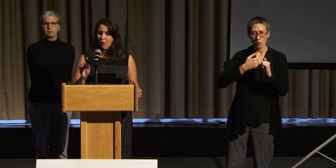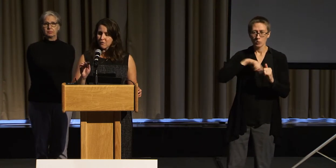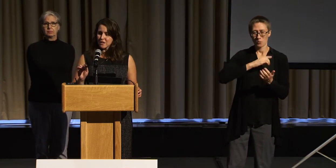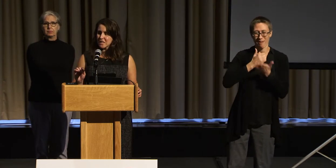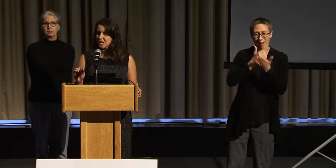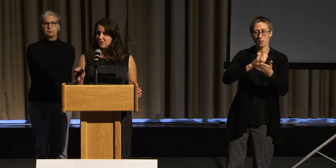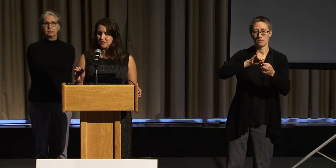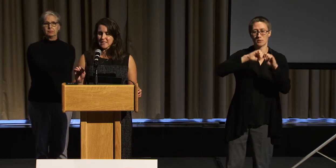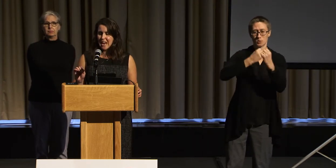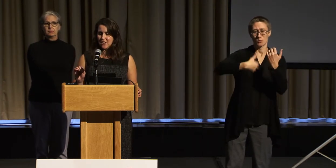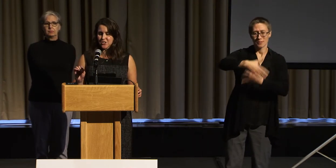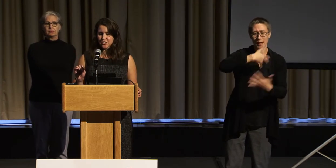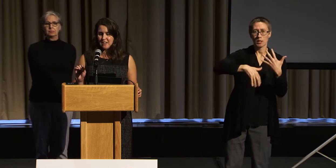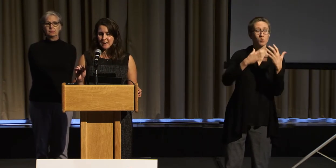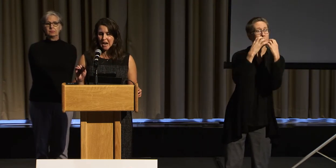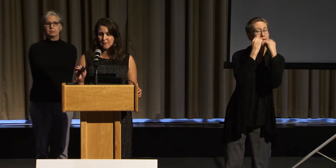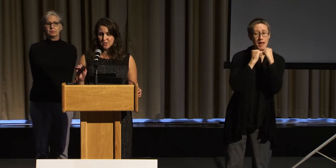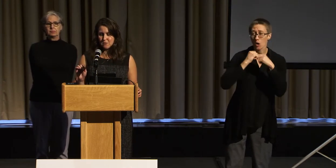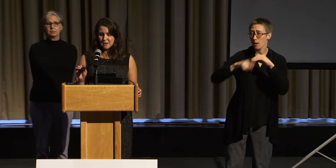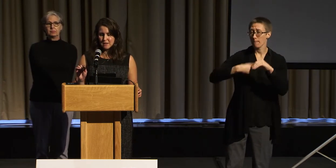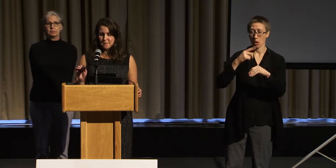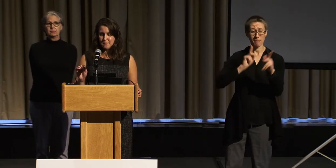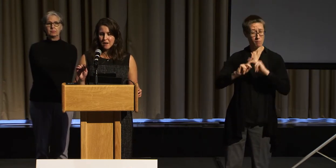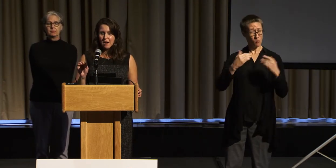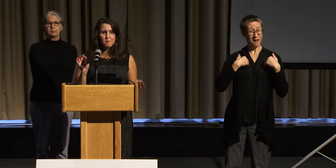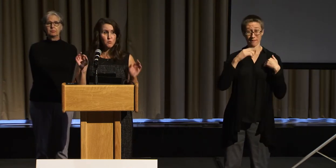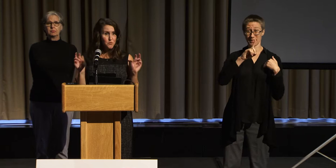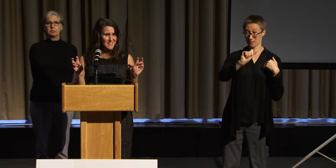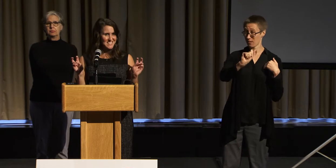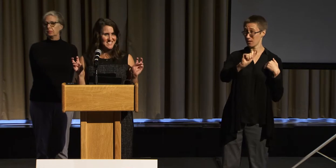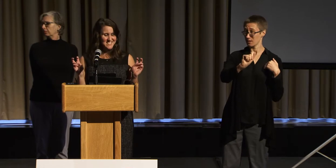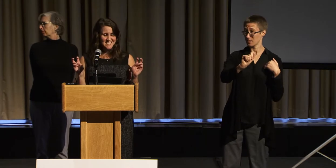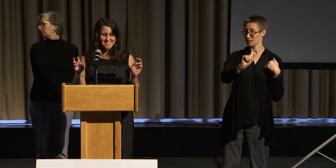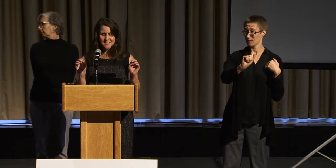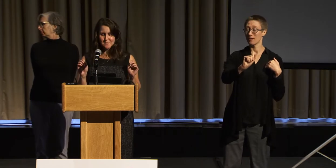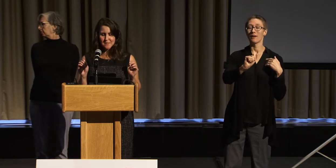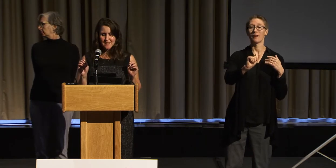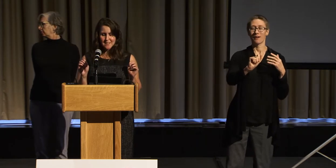Over the years, the answer came to me. Movements.